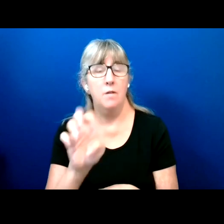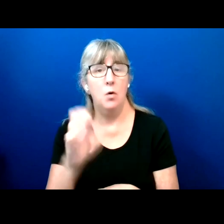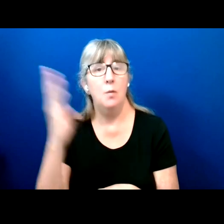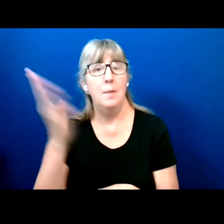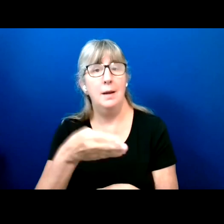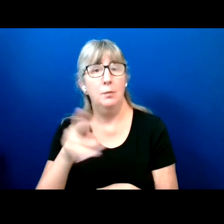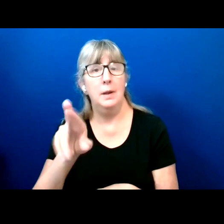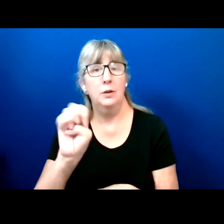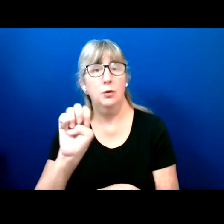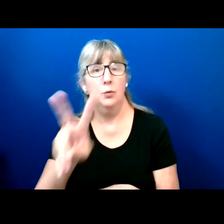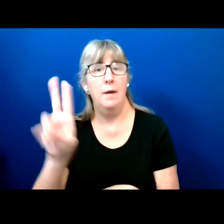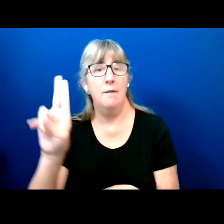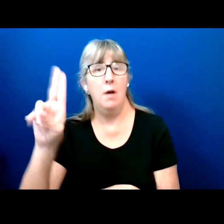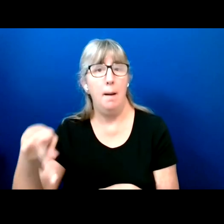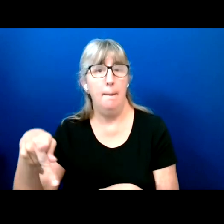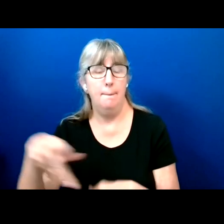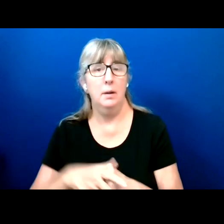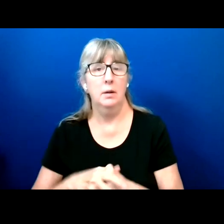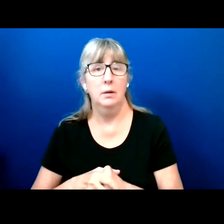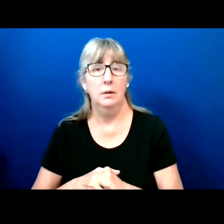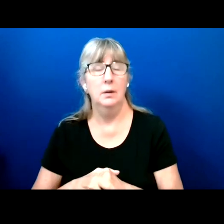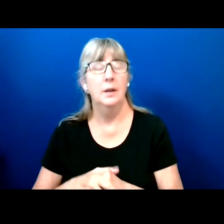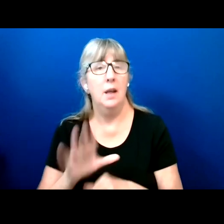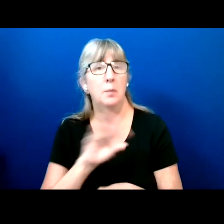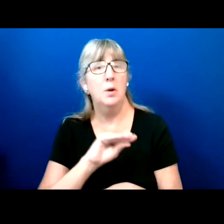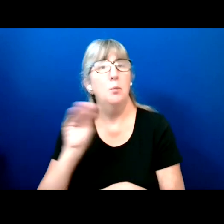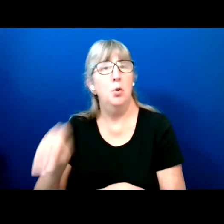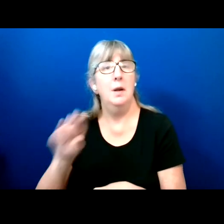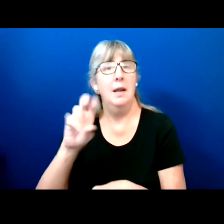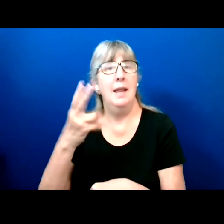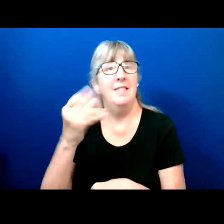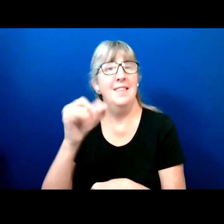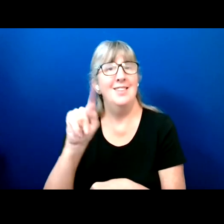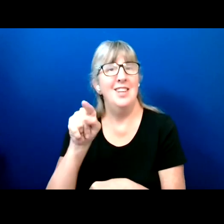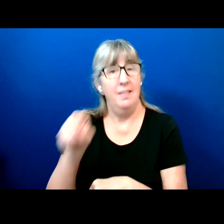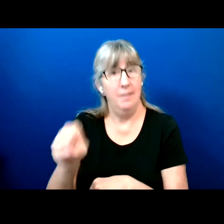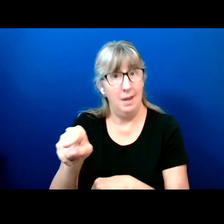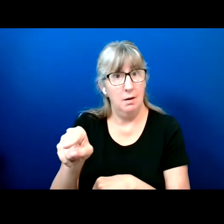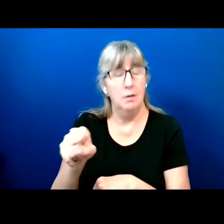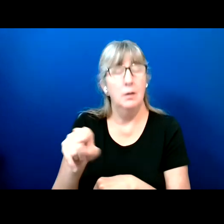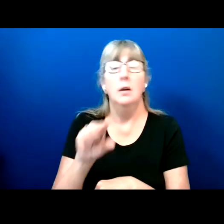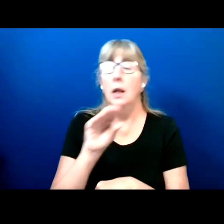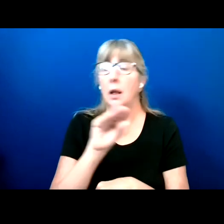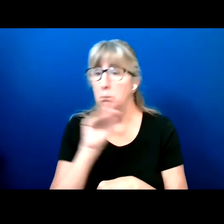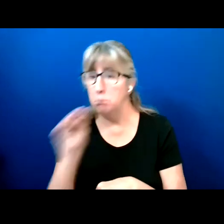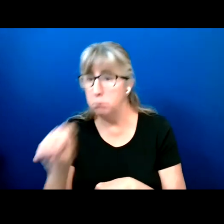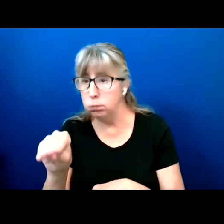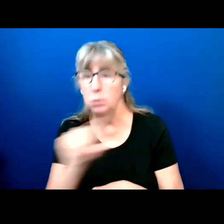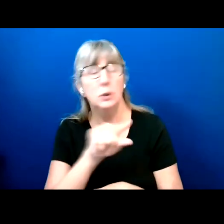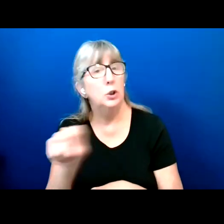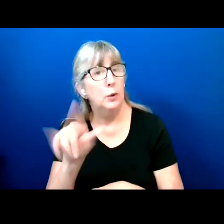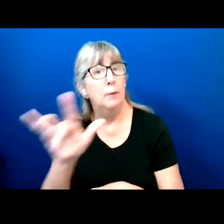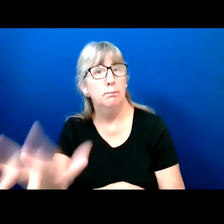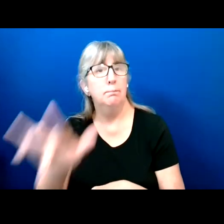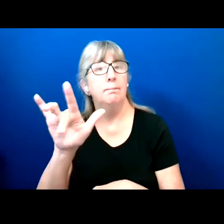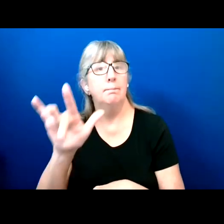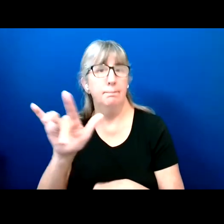And I'm going to put that in the chat right now. So I encourage you to take a few minutes while you're participating in this Summit, and make